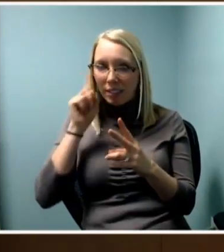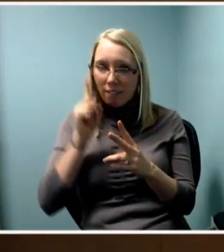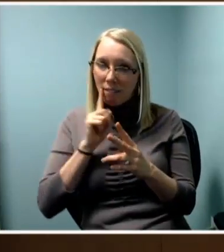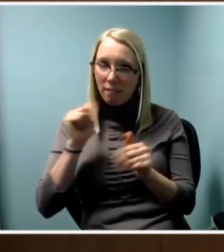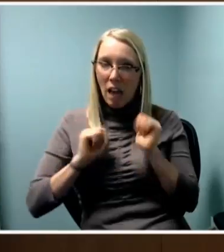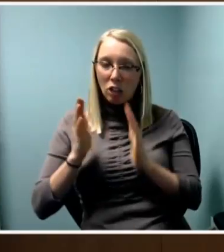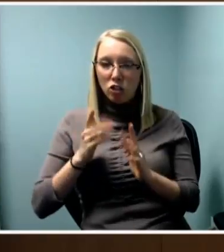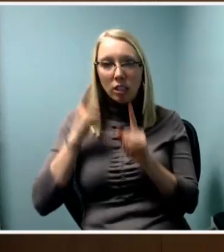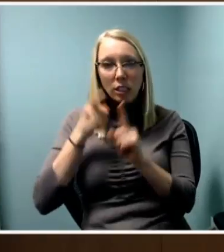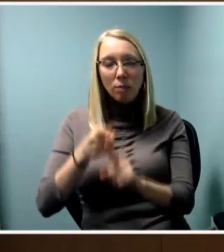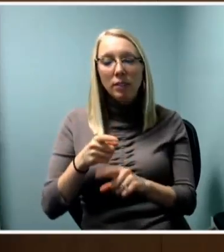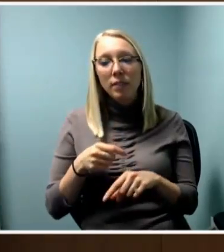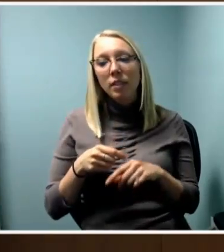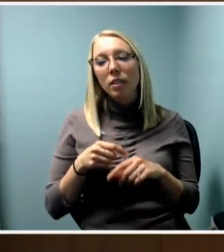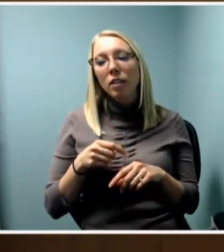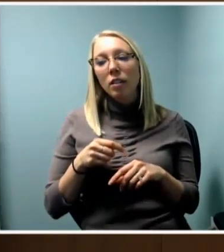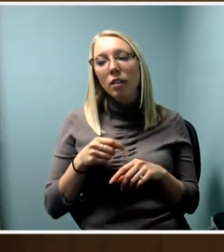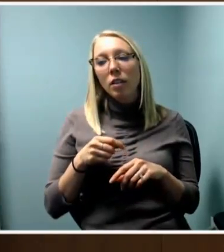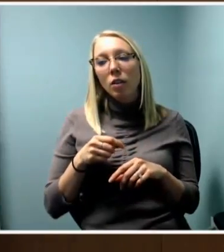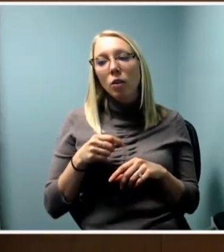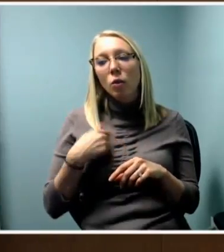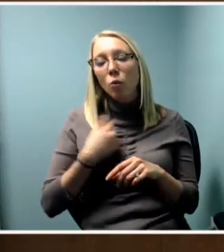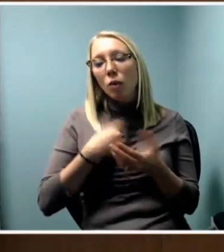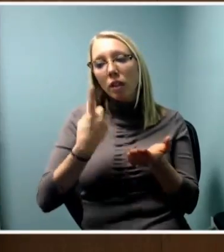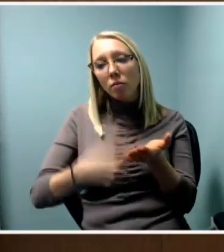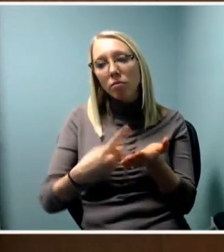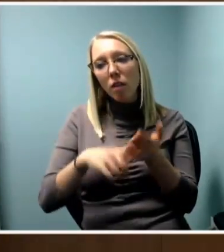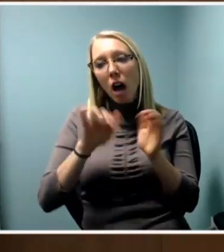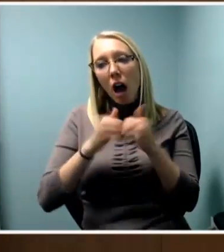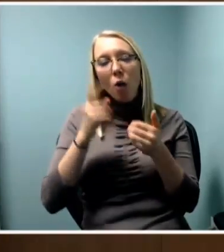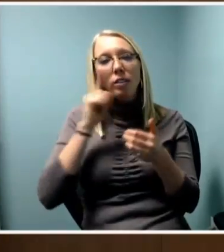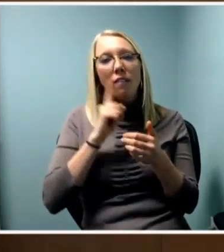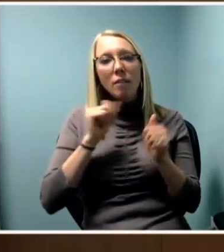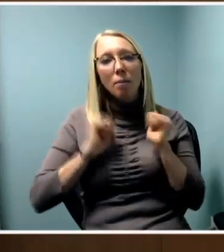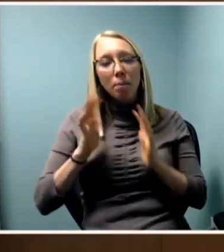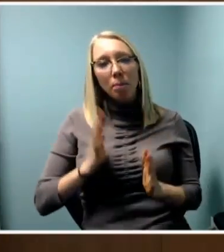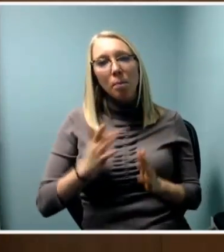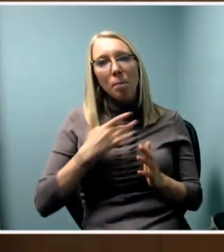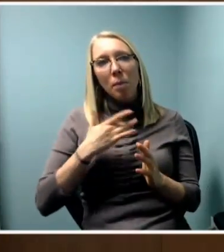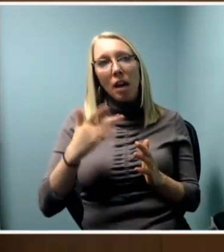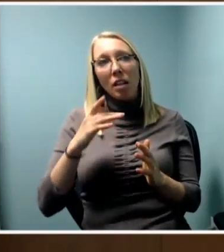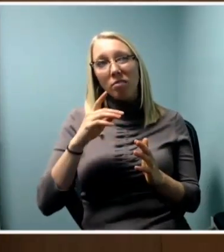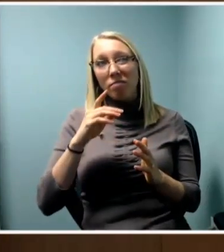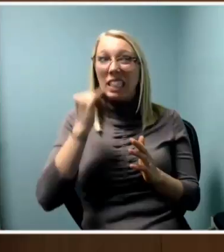We were talking about how deaf actors are only seen, if they're seen at all in Boston theater,